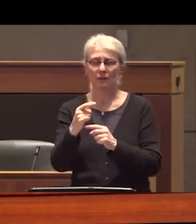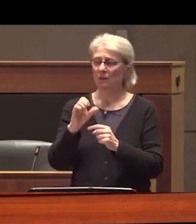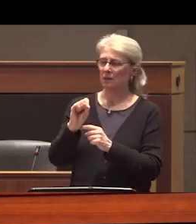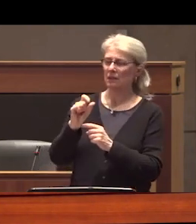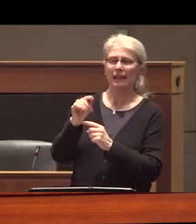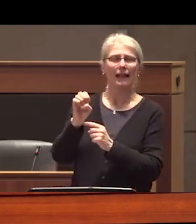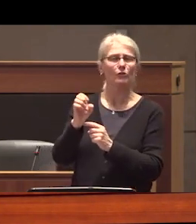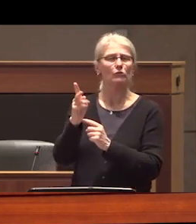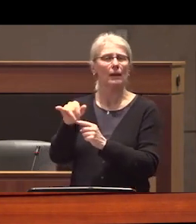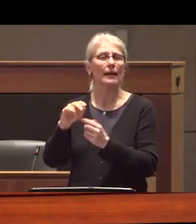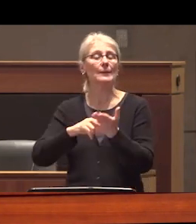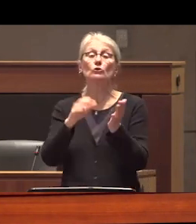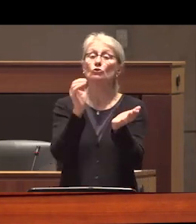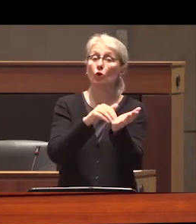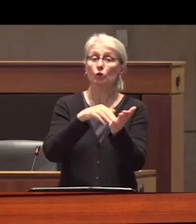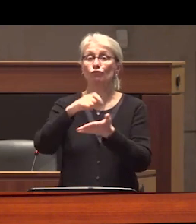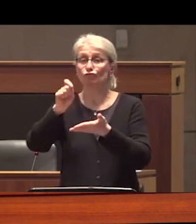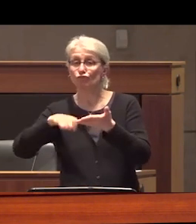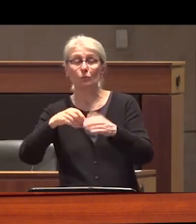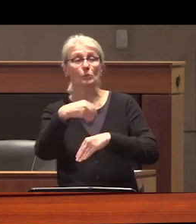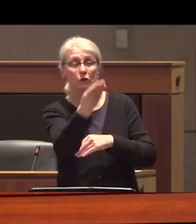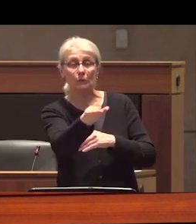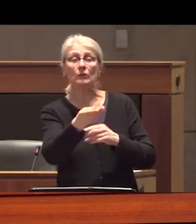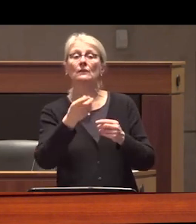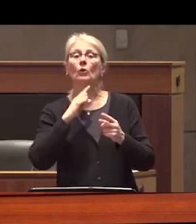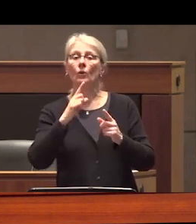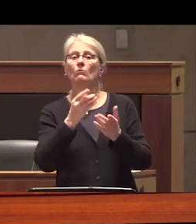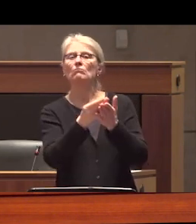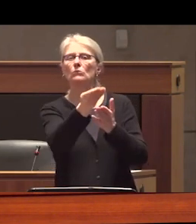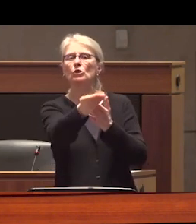medical professionals offering prescriptions for pharmaceutical grade alternatives to the illegal